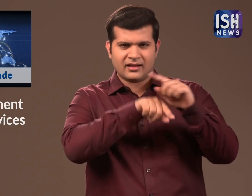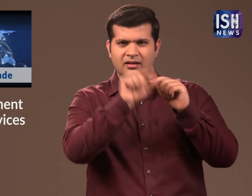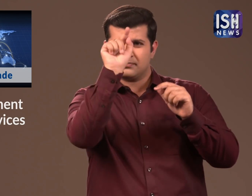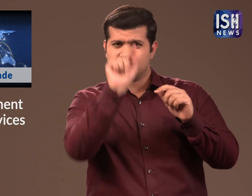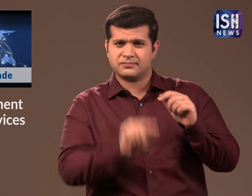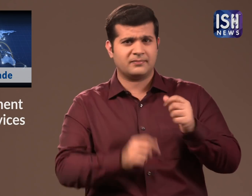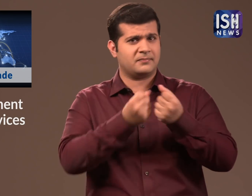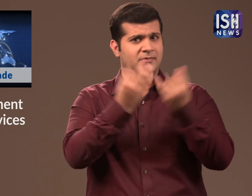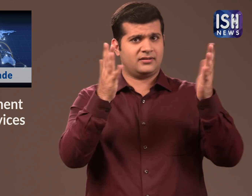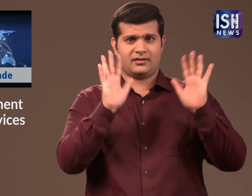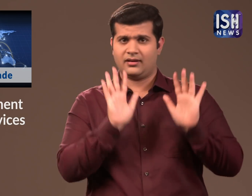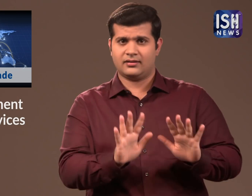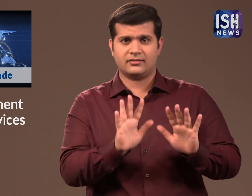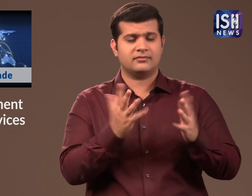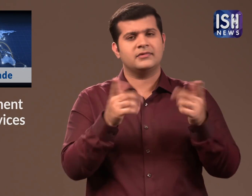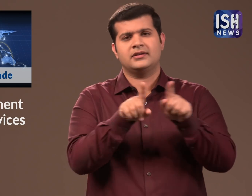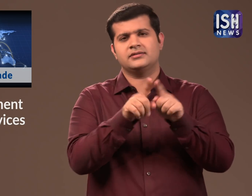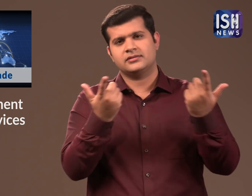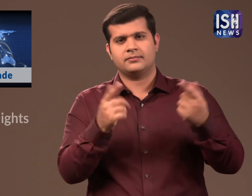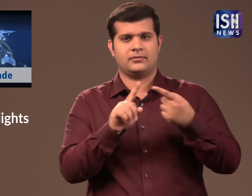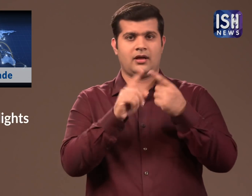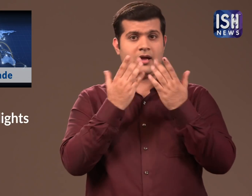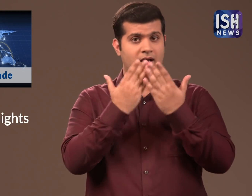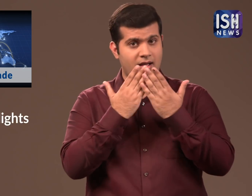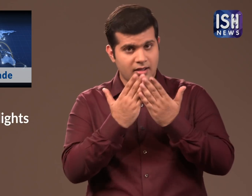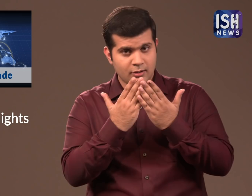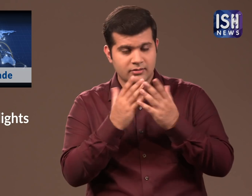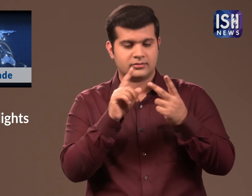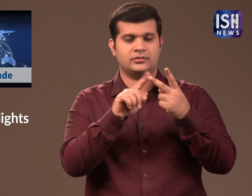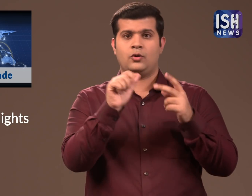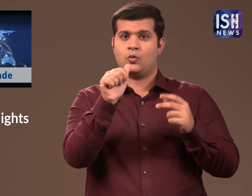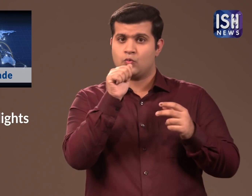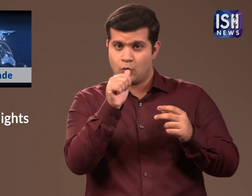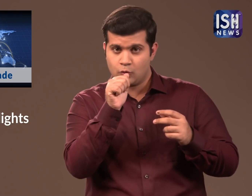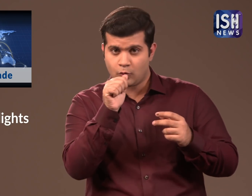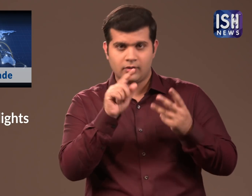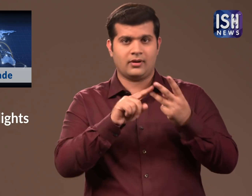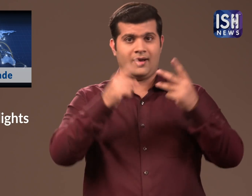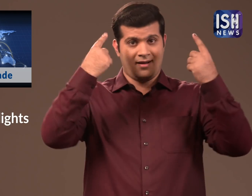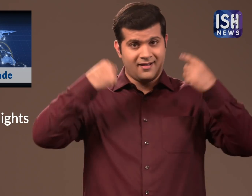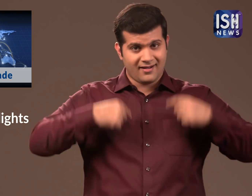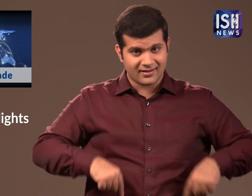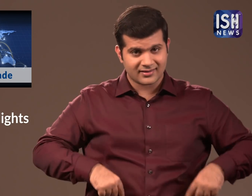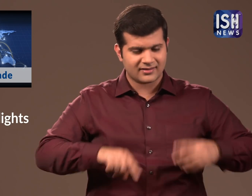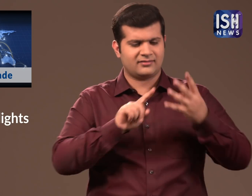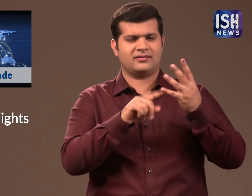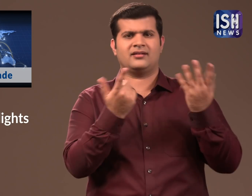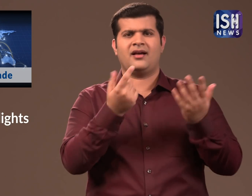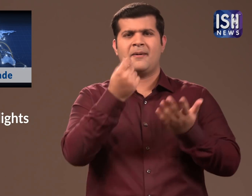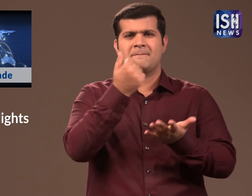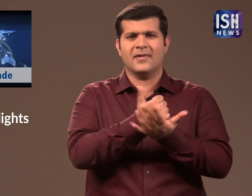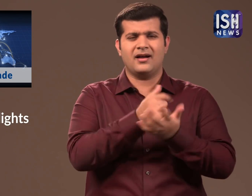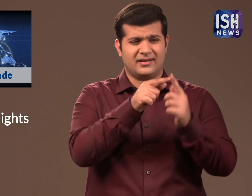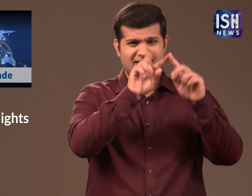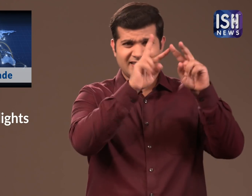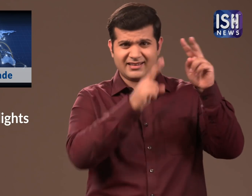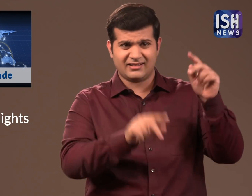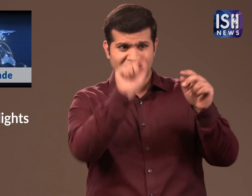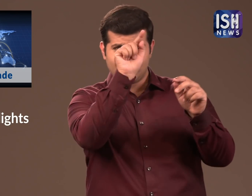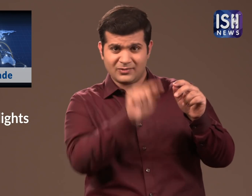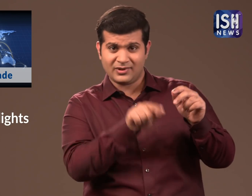It includes areas such as education, water resources, health, banking etc,